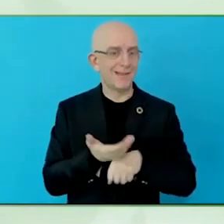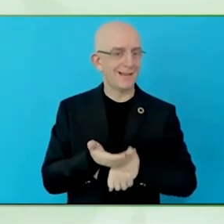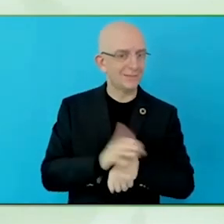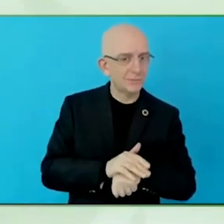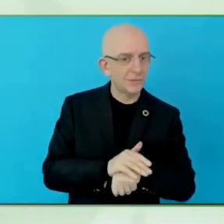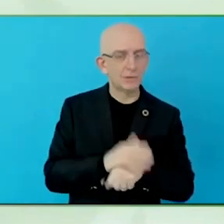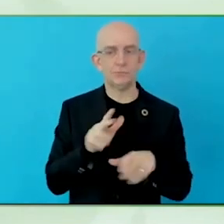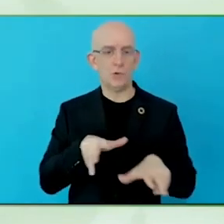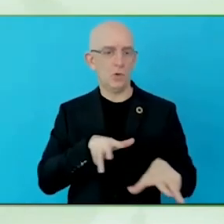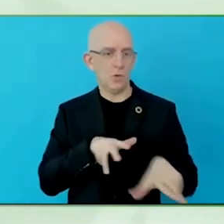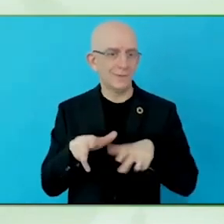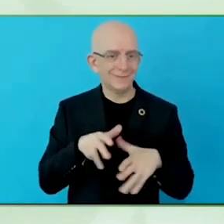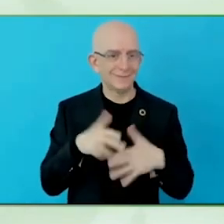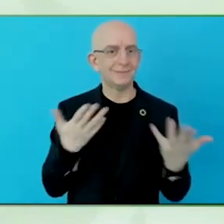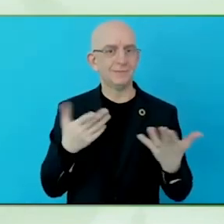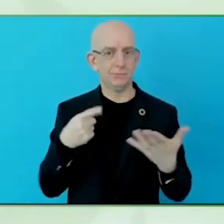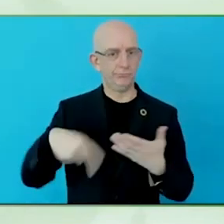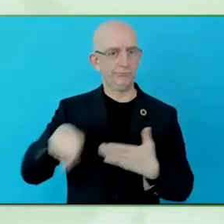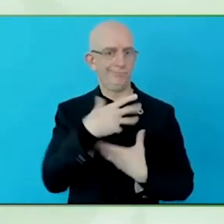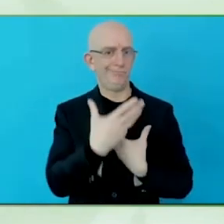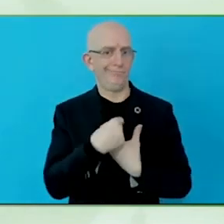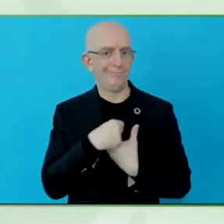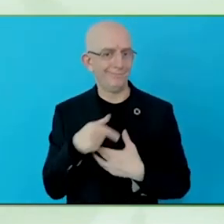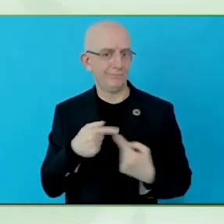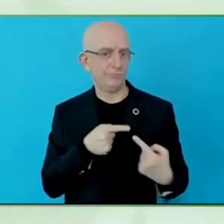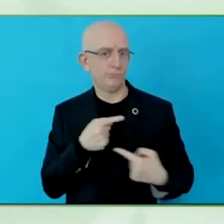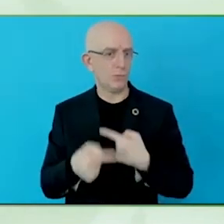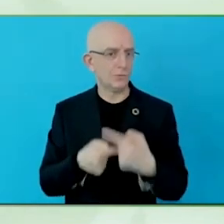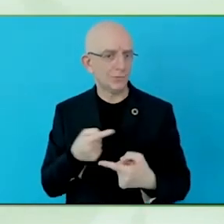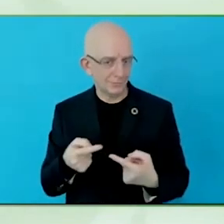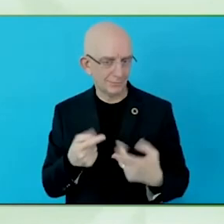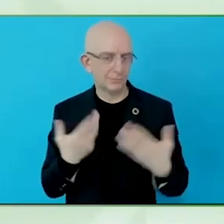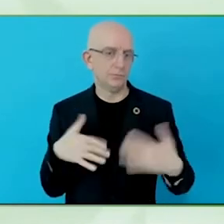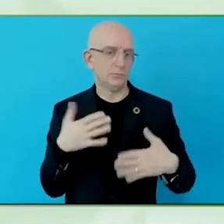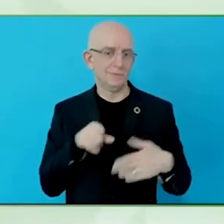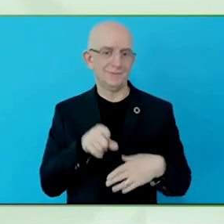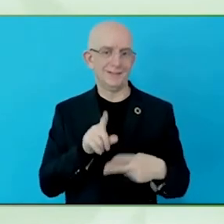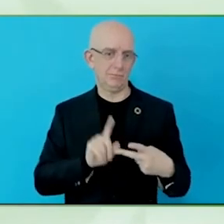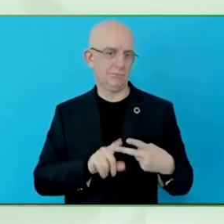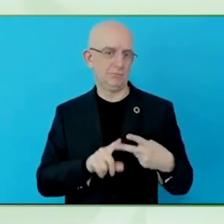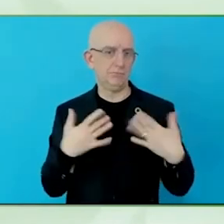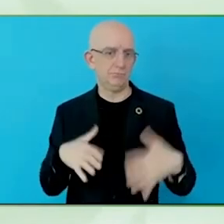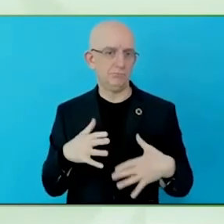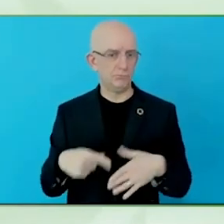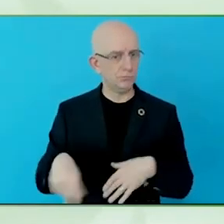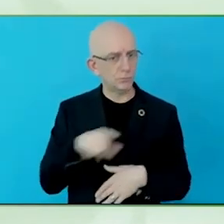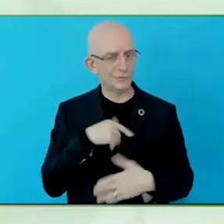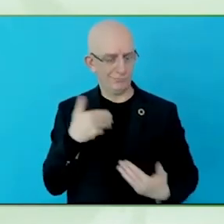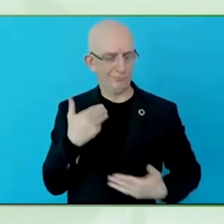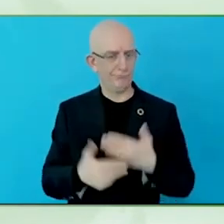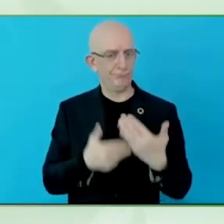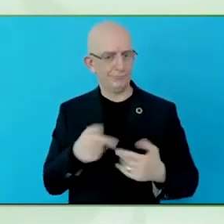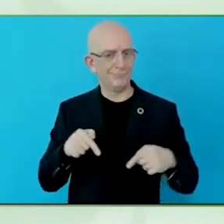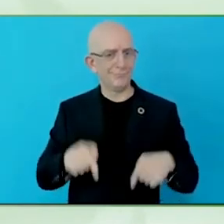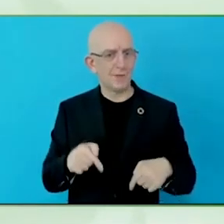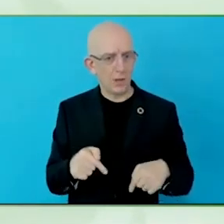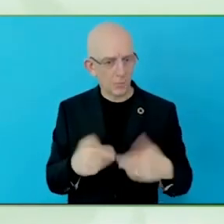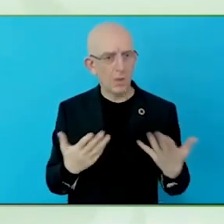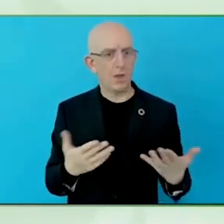it is really a baseline on which we can evaluate and any further actions in the future.